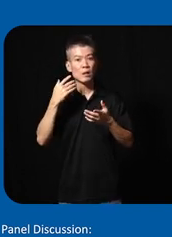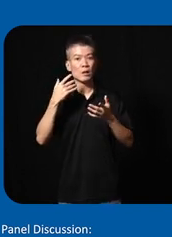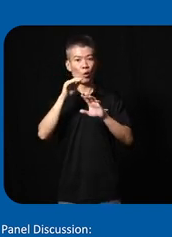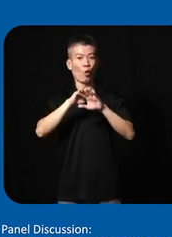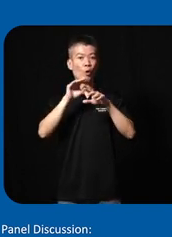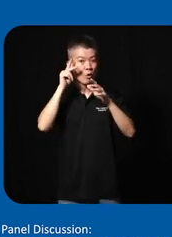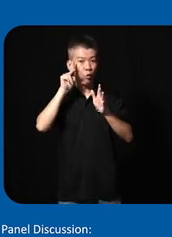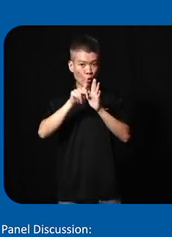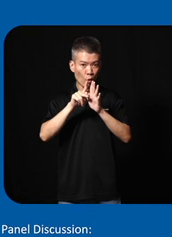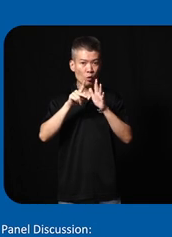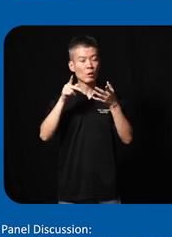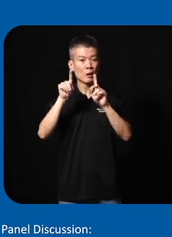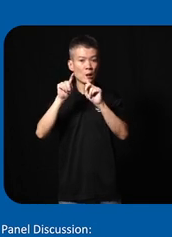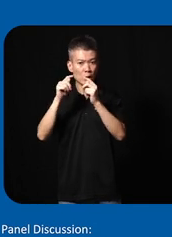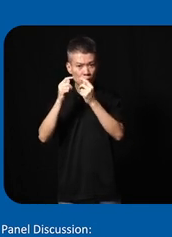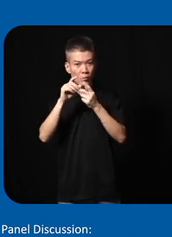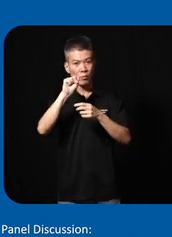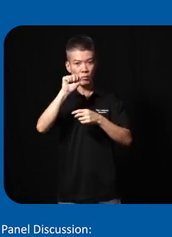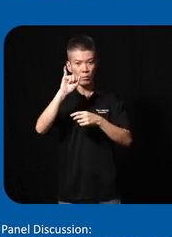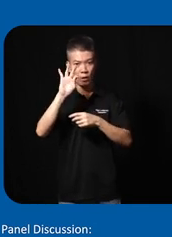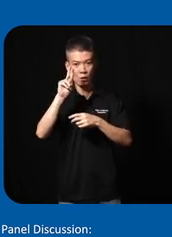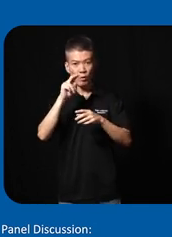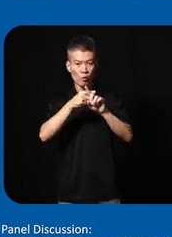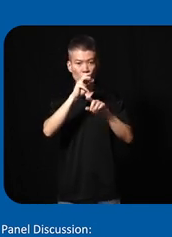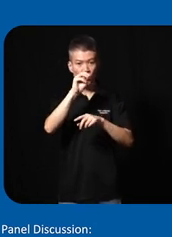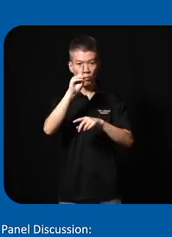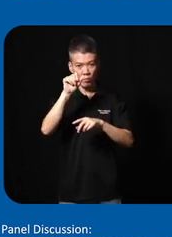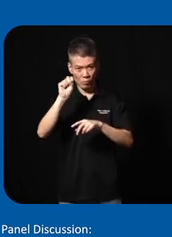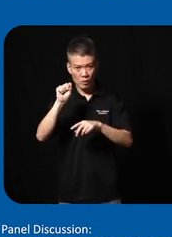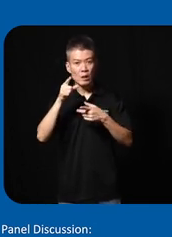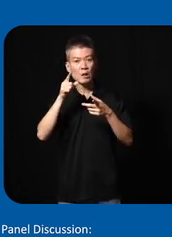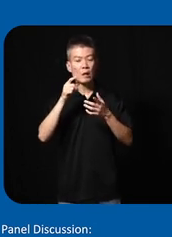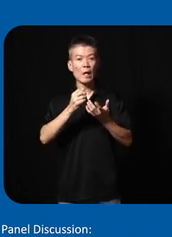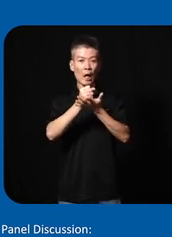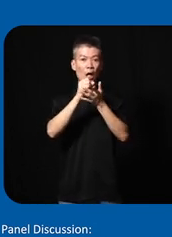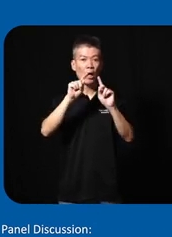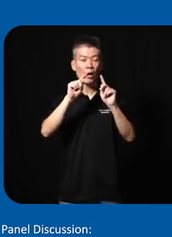the photo that Tim and saudin from mdas they really helped the innovators to prioritize